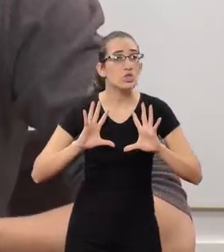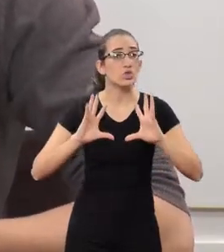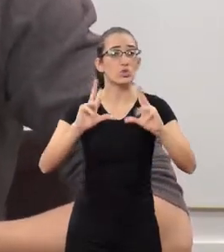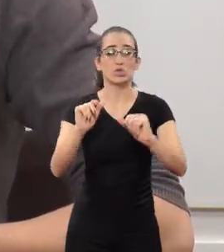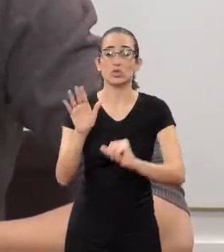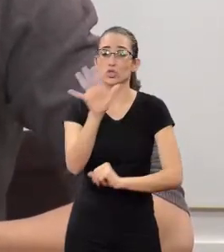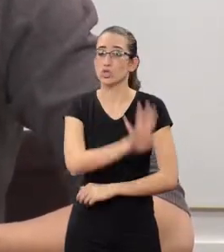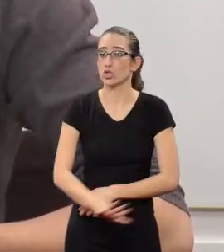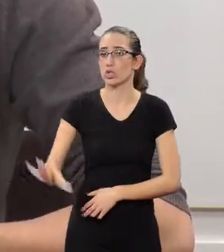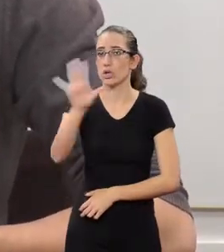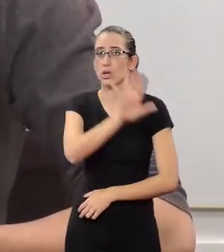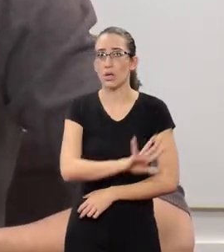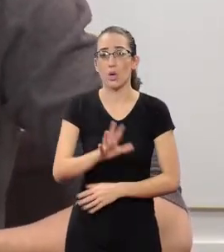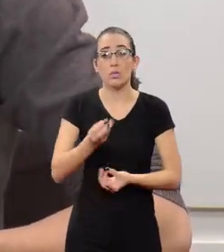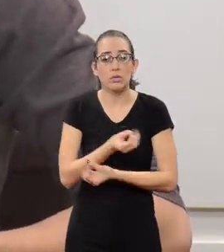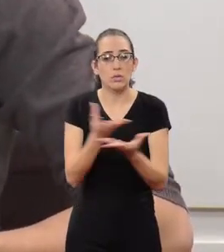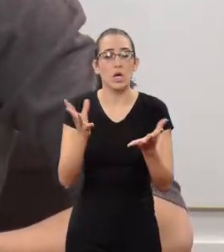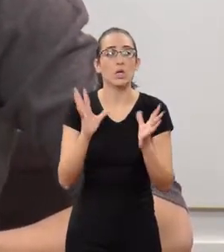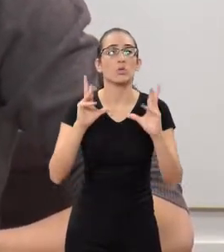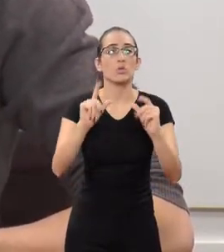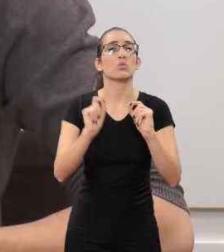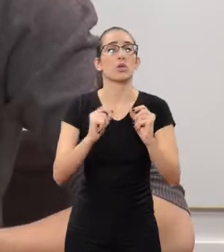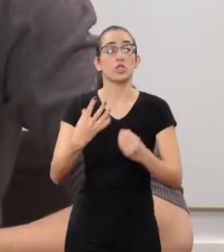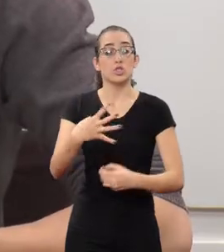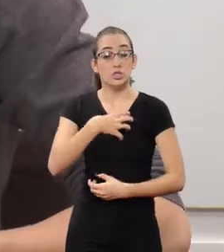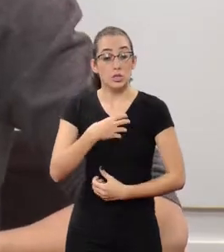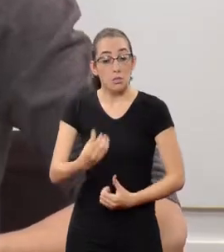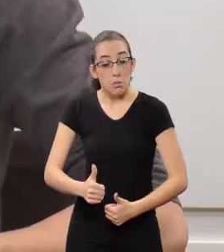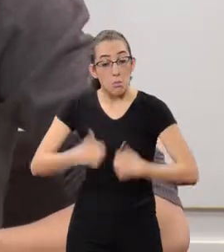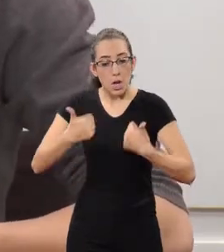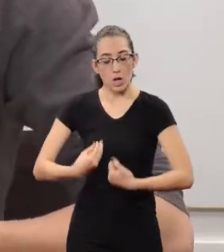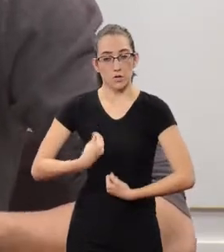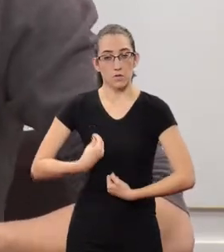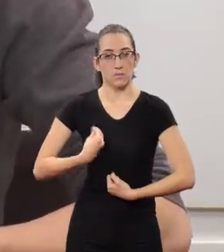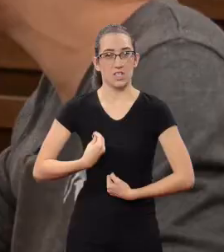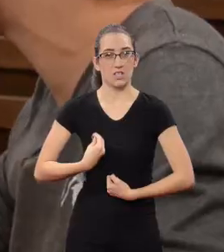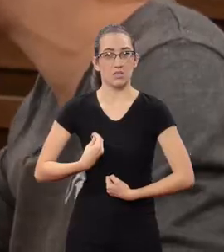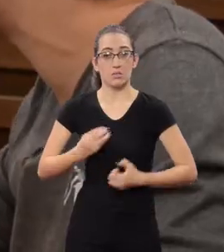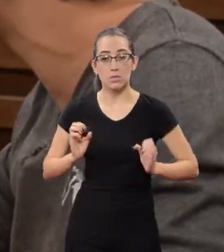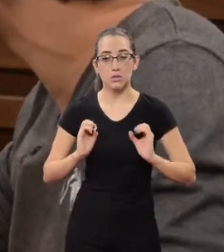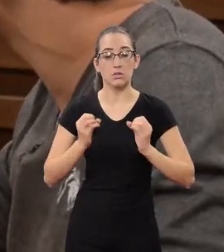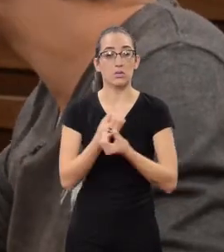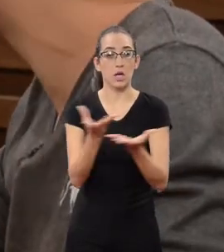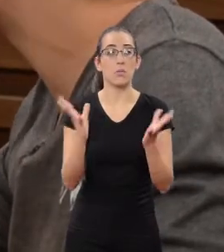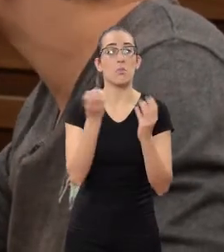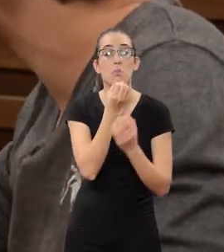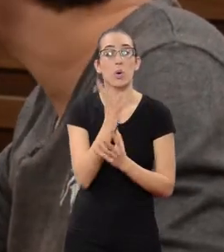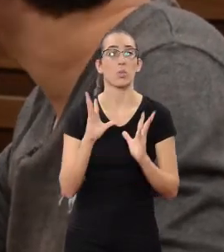try providing us a better way of living.